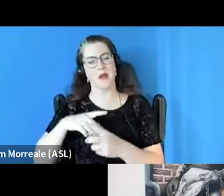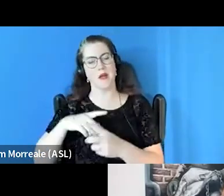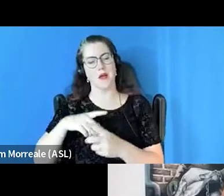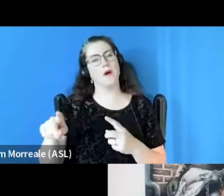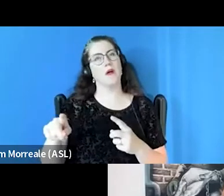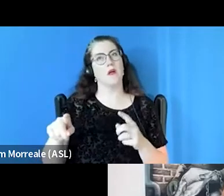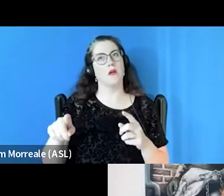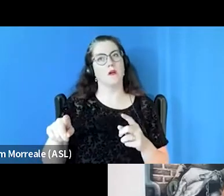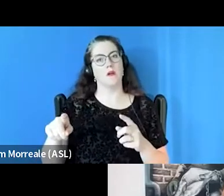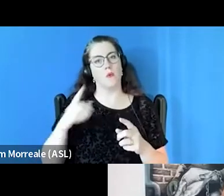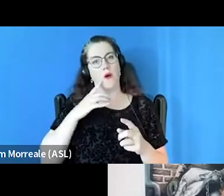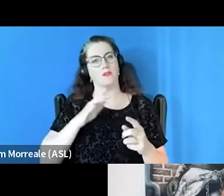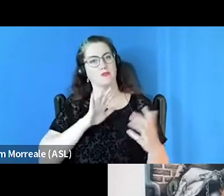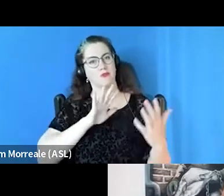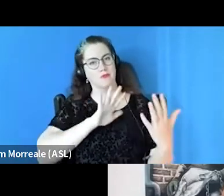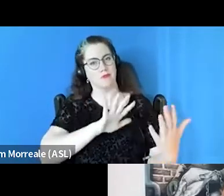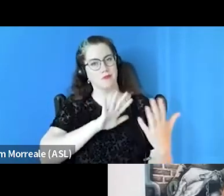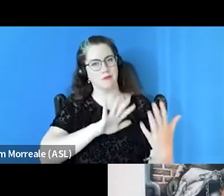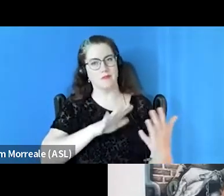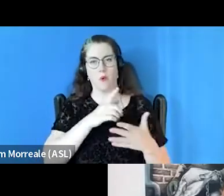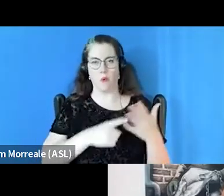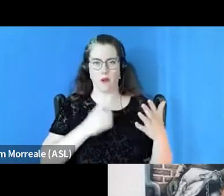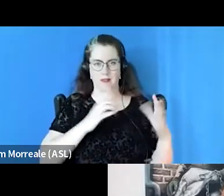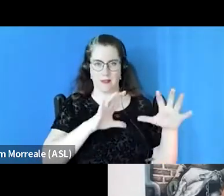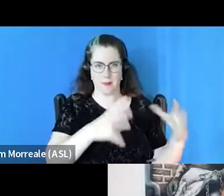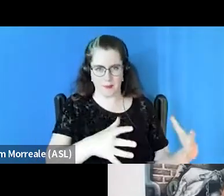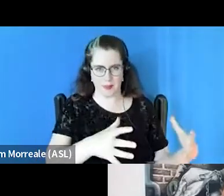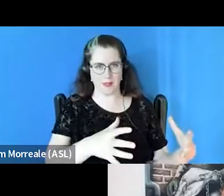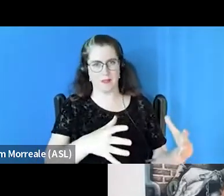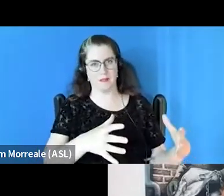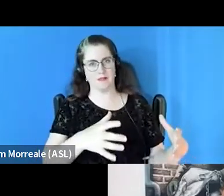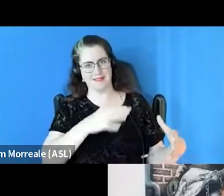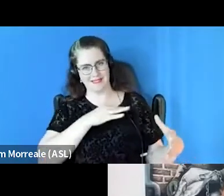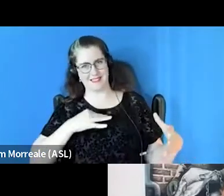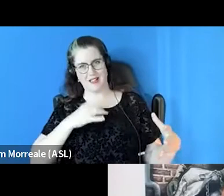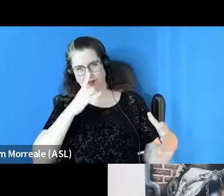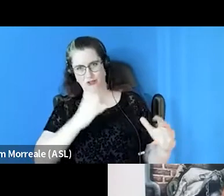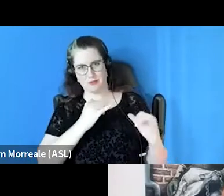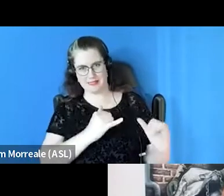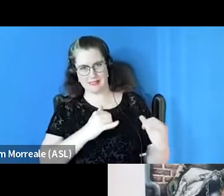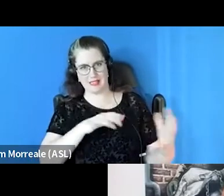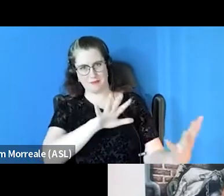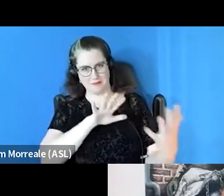of the client population sometimes called members at Fountain House, with the staff composition,